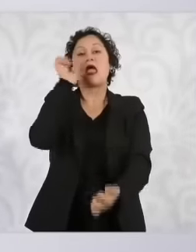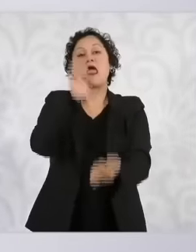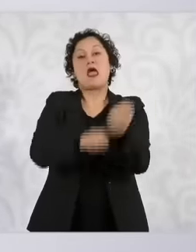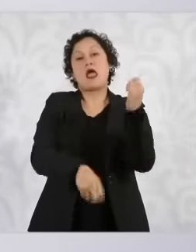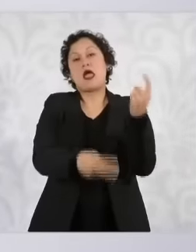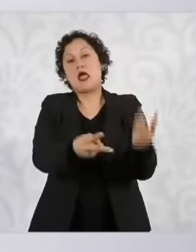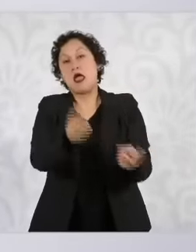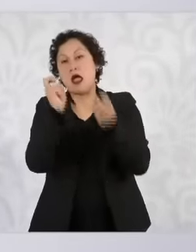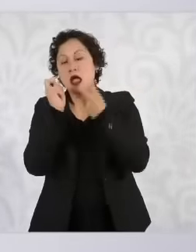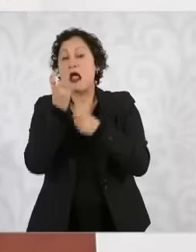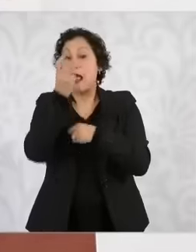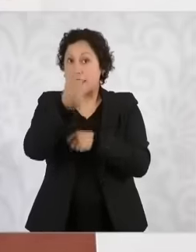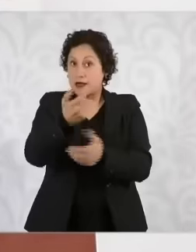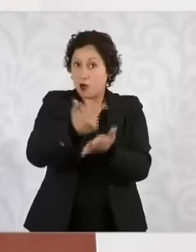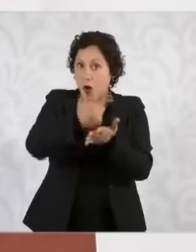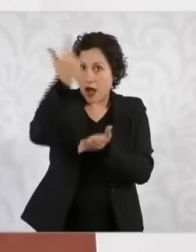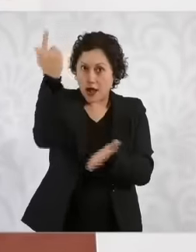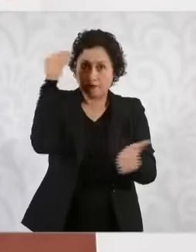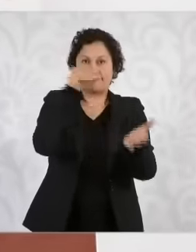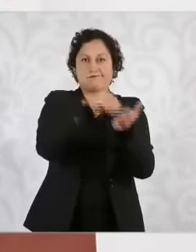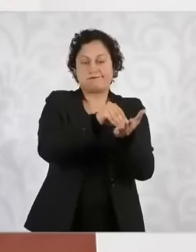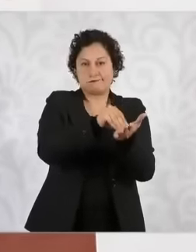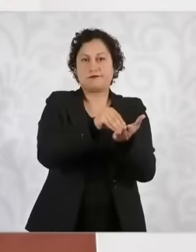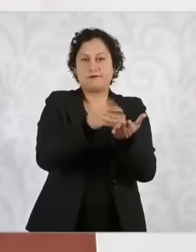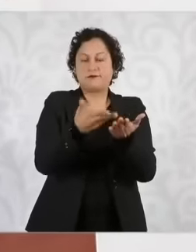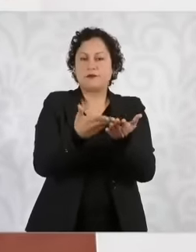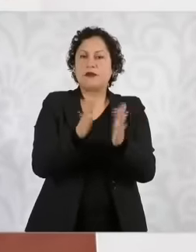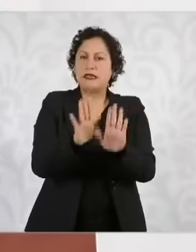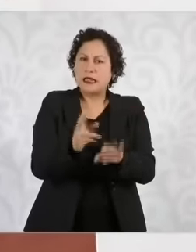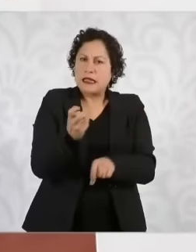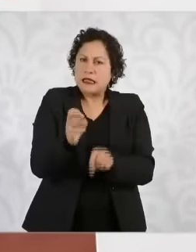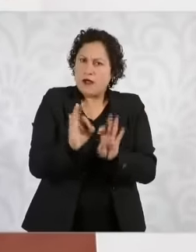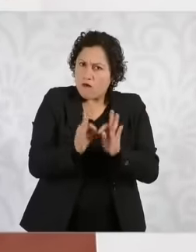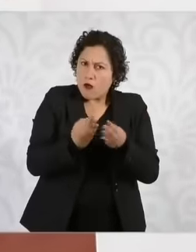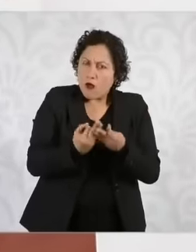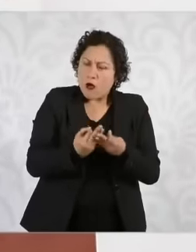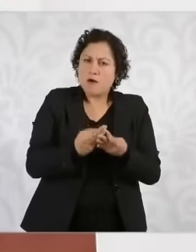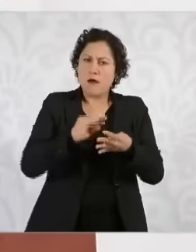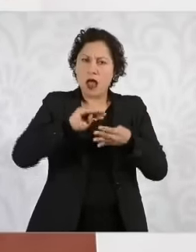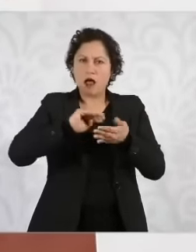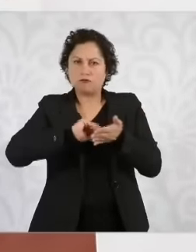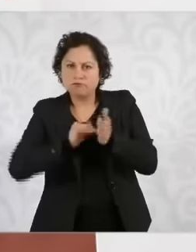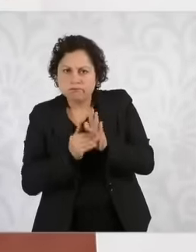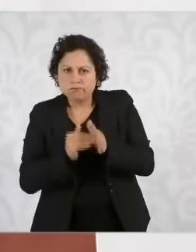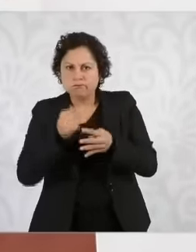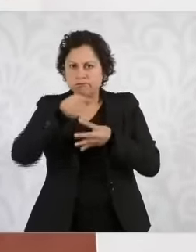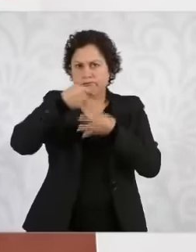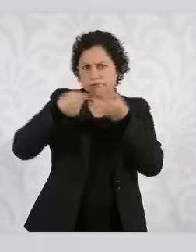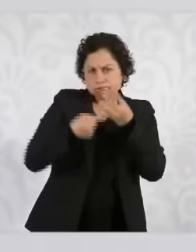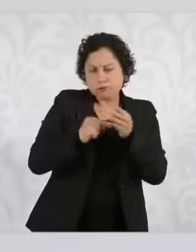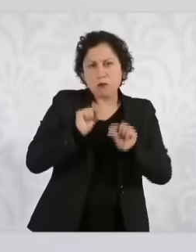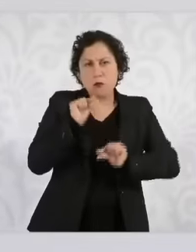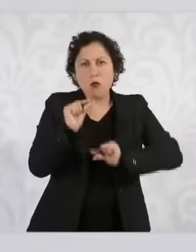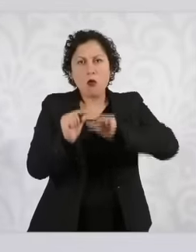a strategy that is going to give results little by little. And to consolidate our cabinet and